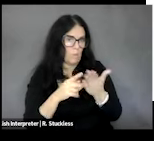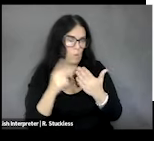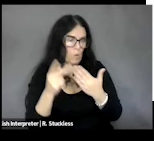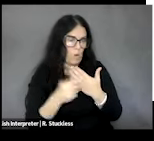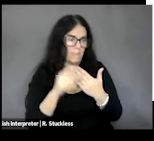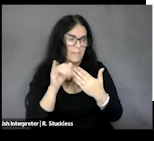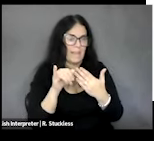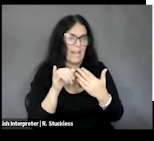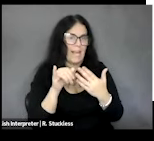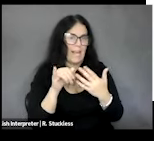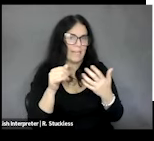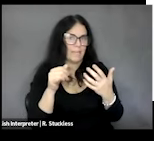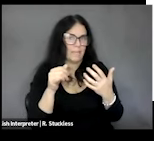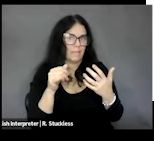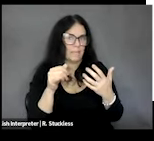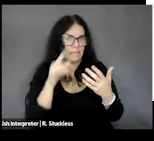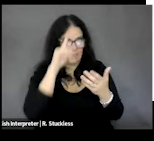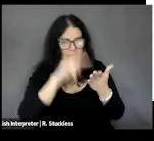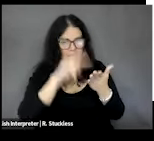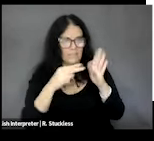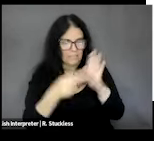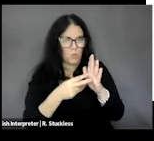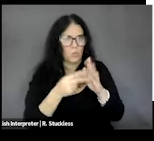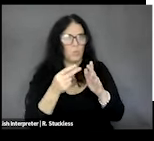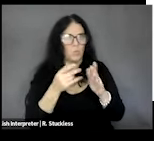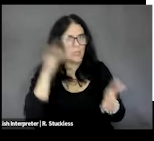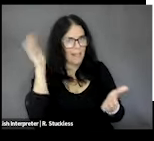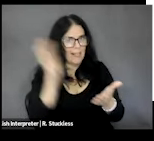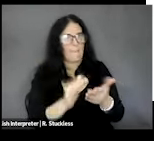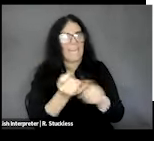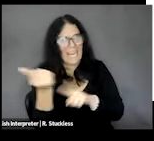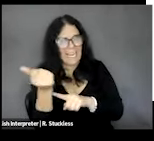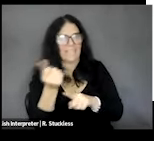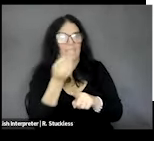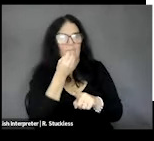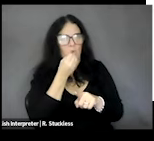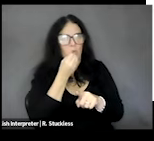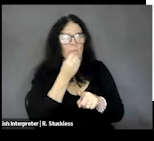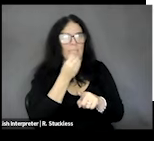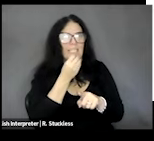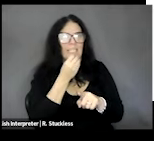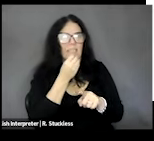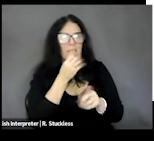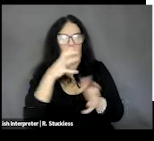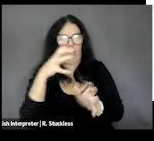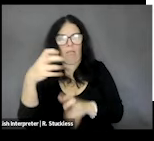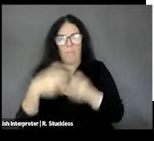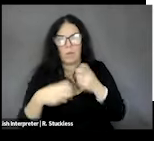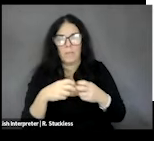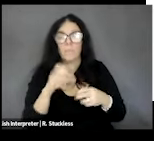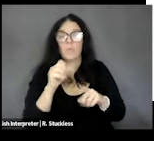eliminate food insecurity. So, as an example, in 2020 the average SNAP recipient received about